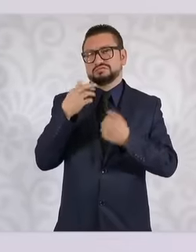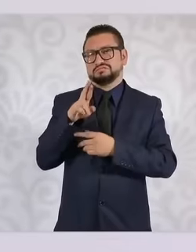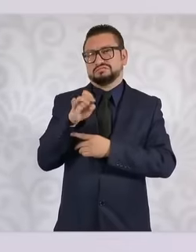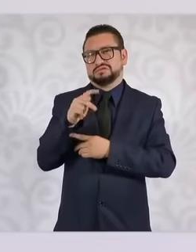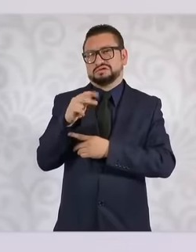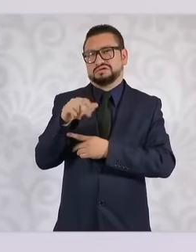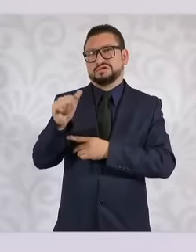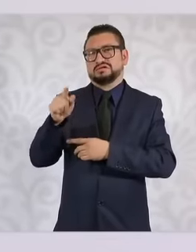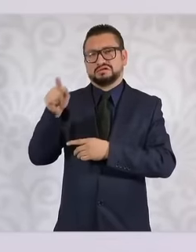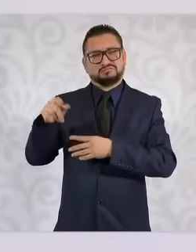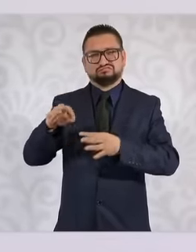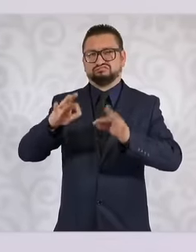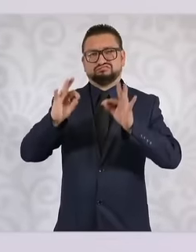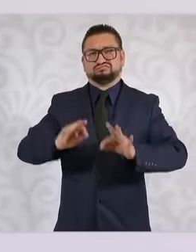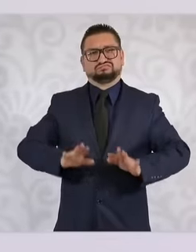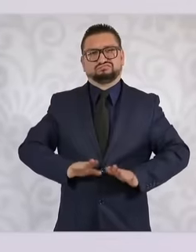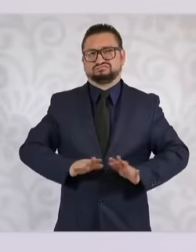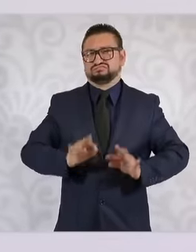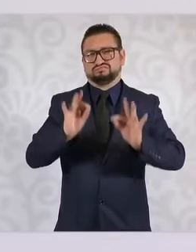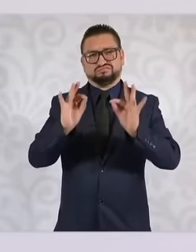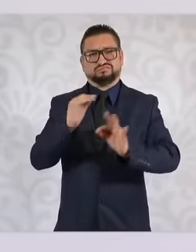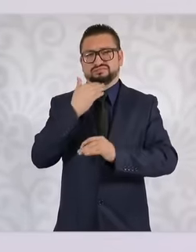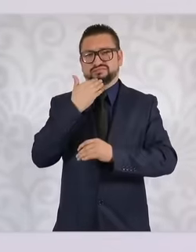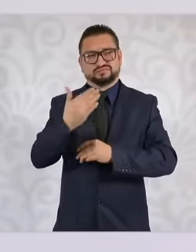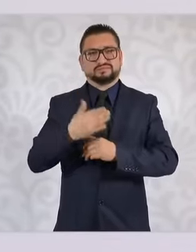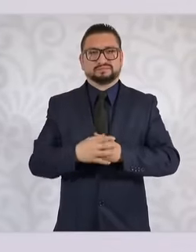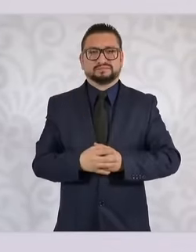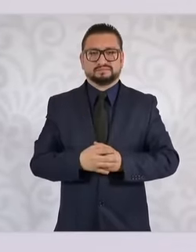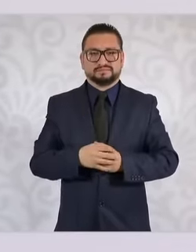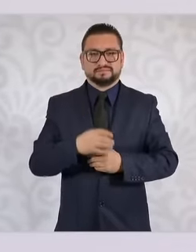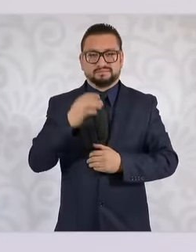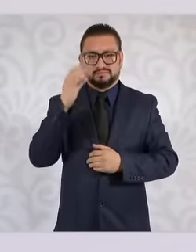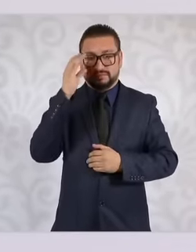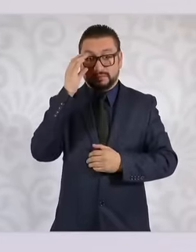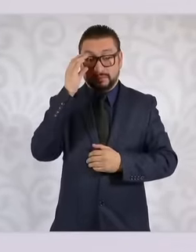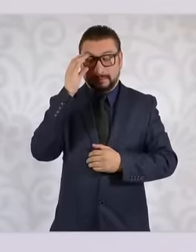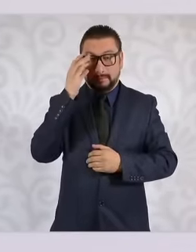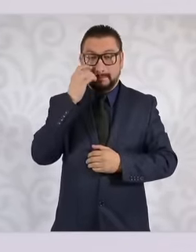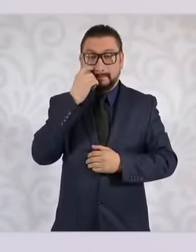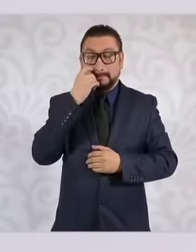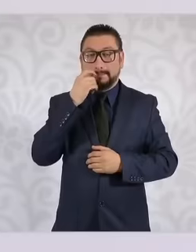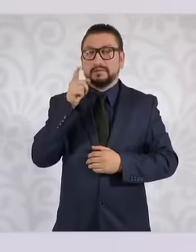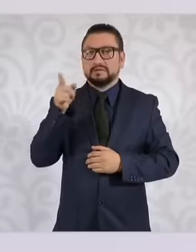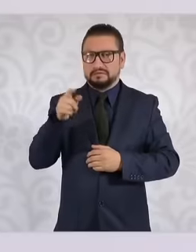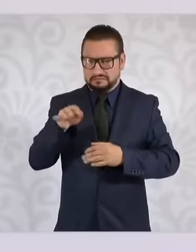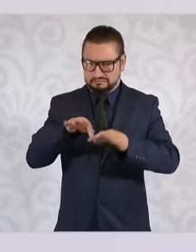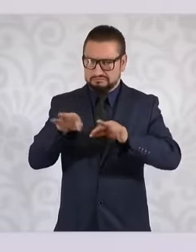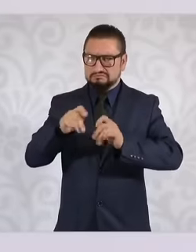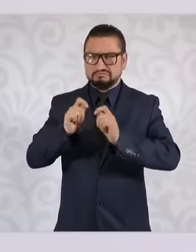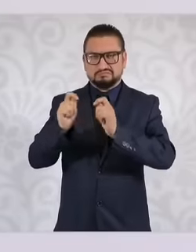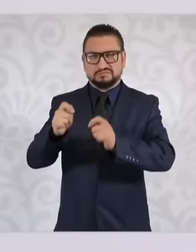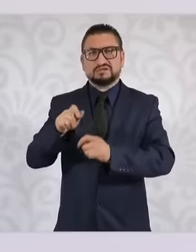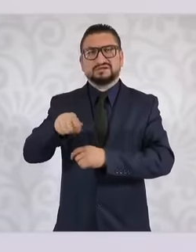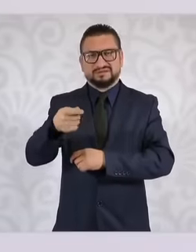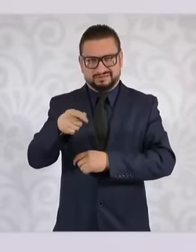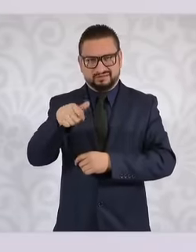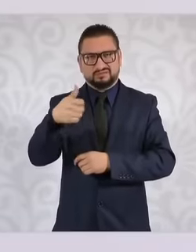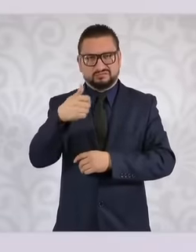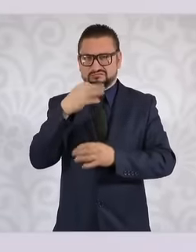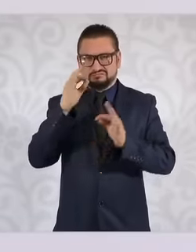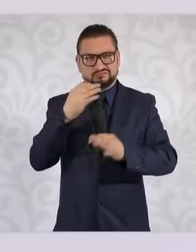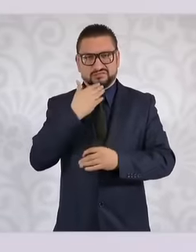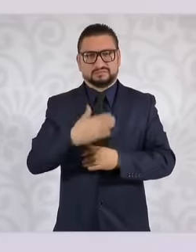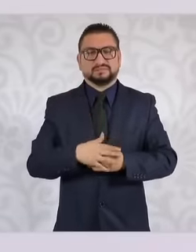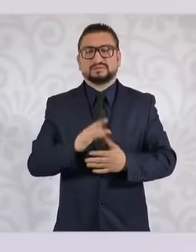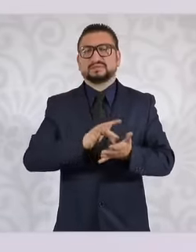first class woman and it is going to be a great job leading Channel 11. Thank you president. Thank you